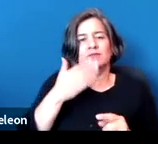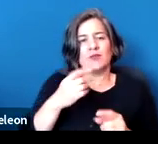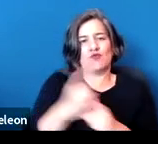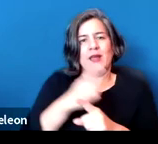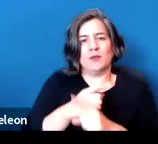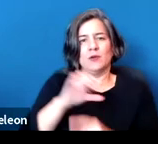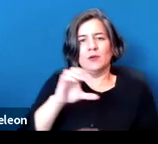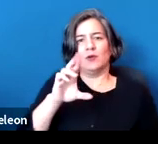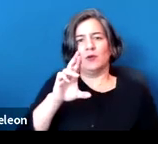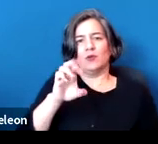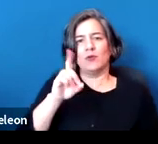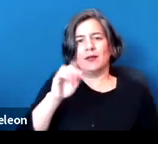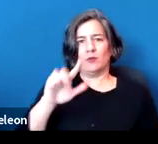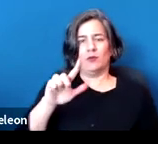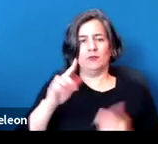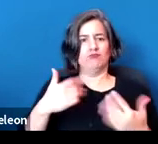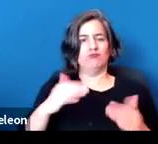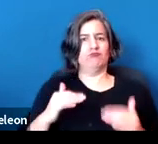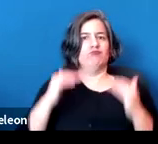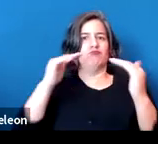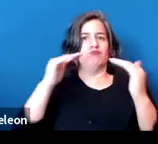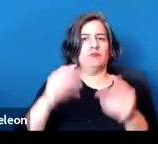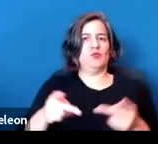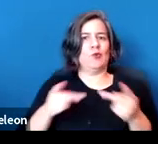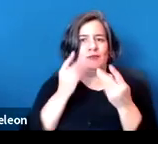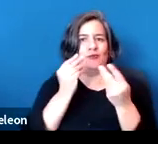and that's sort of the vein in which you're looking at it.